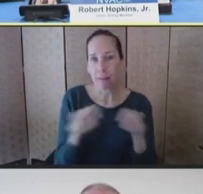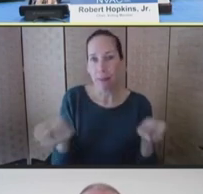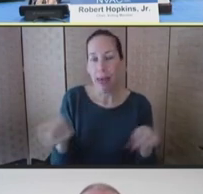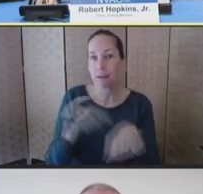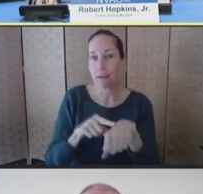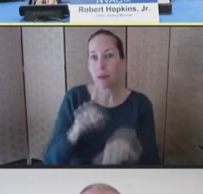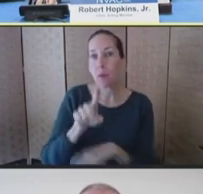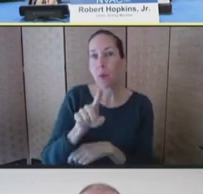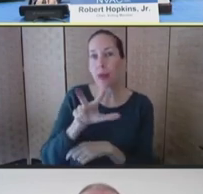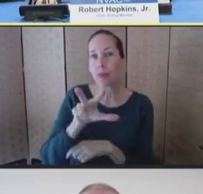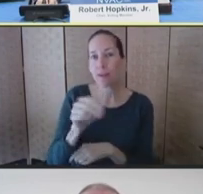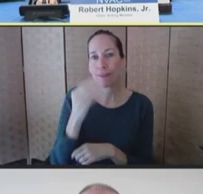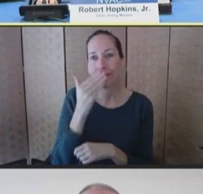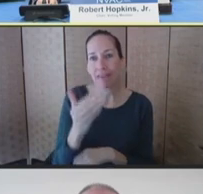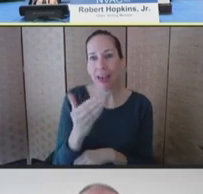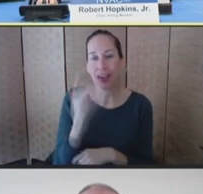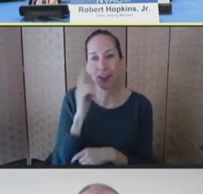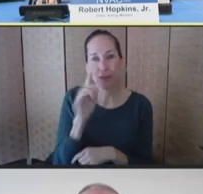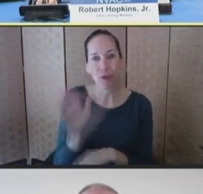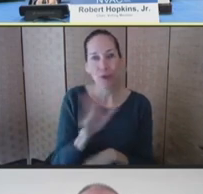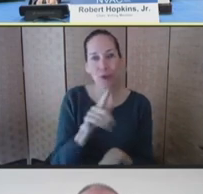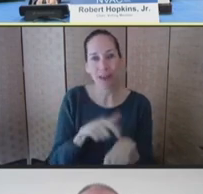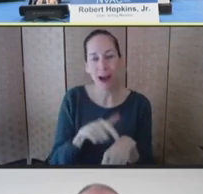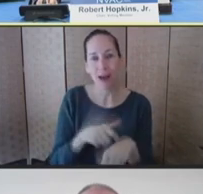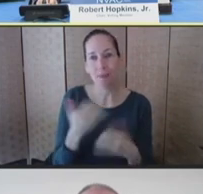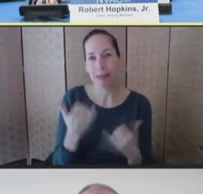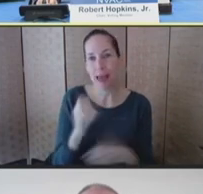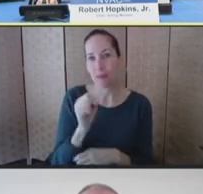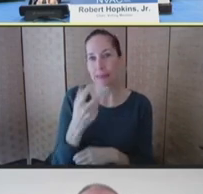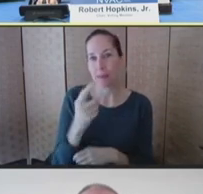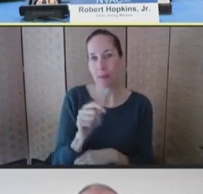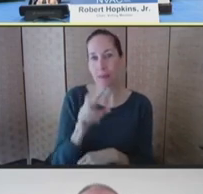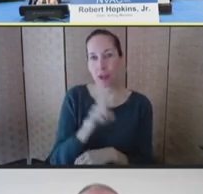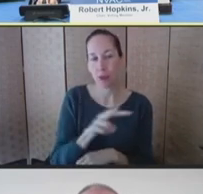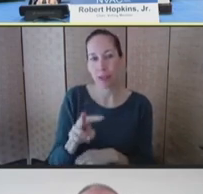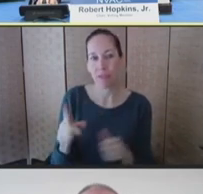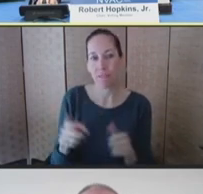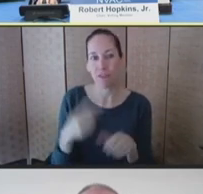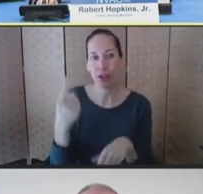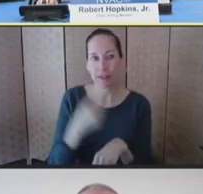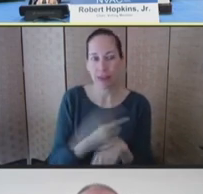your attendance to the September 22nd first day of our National Vaccine Advisory Committee meeting.